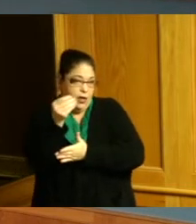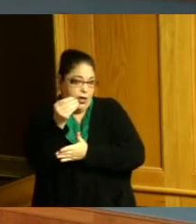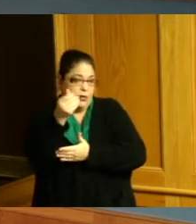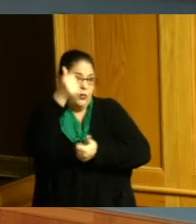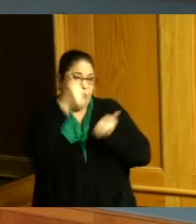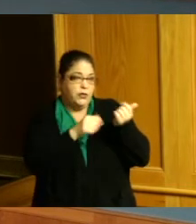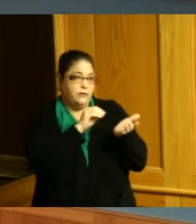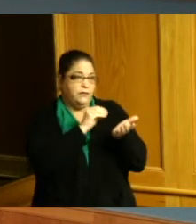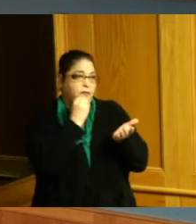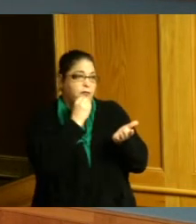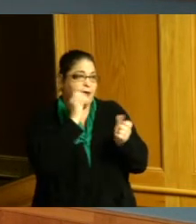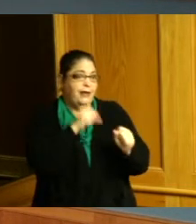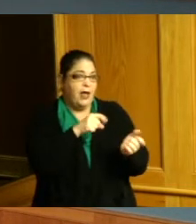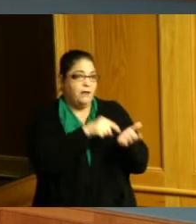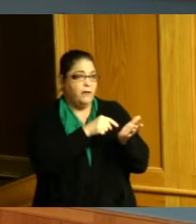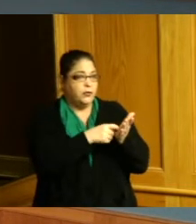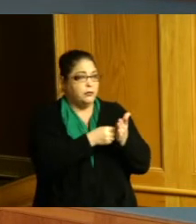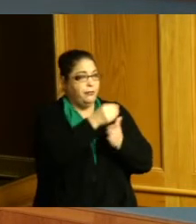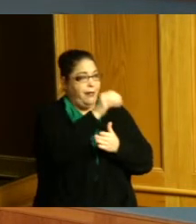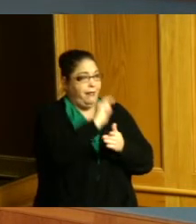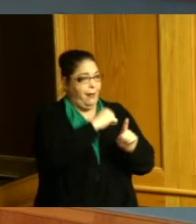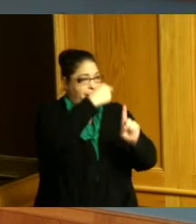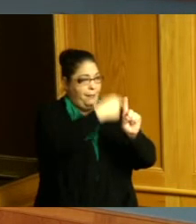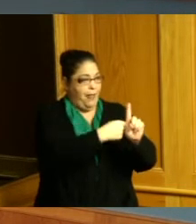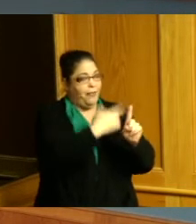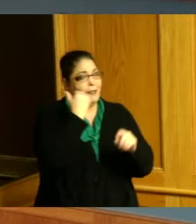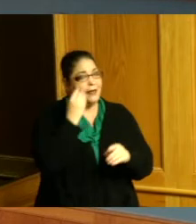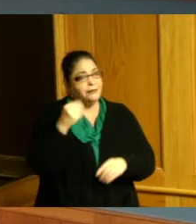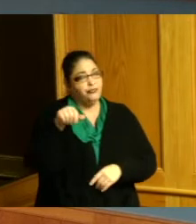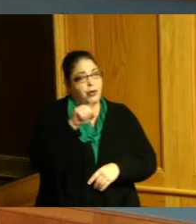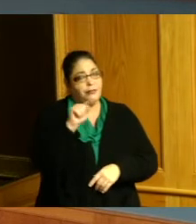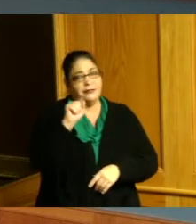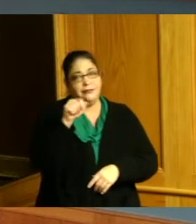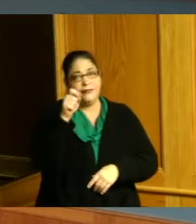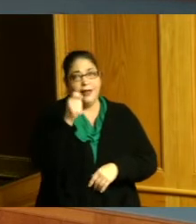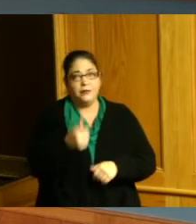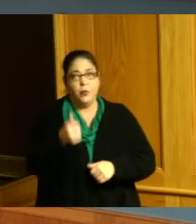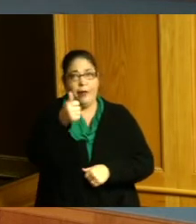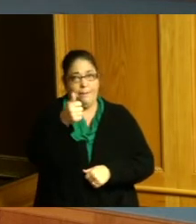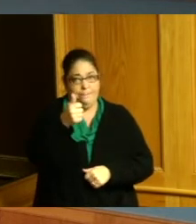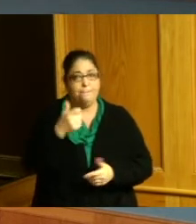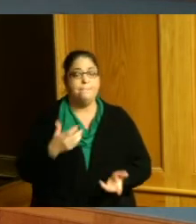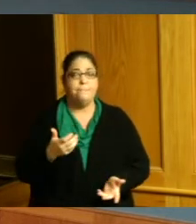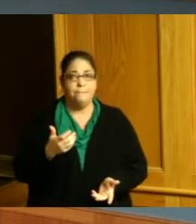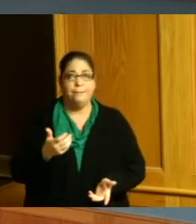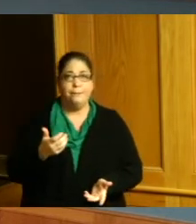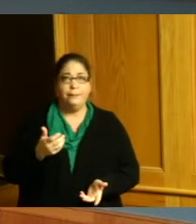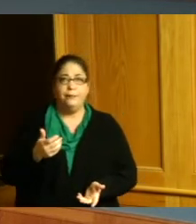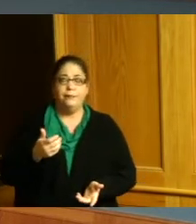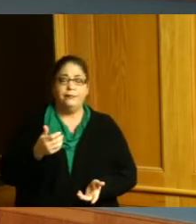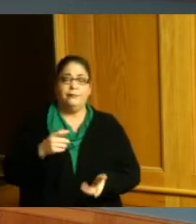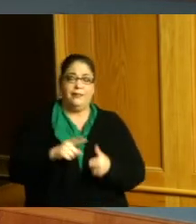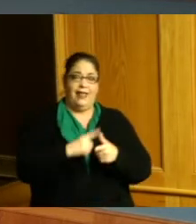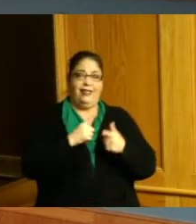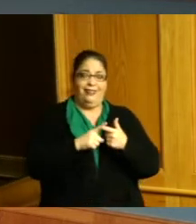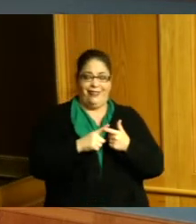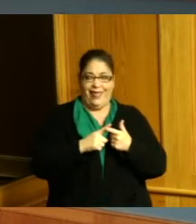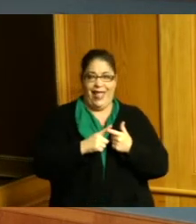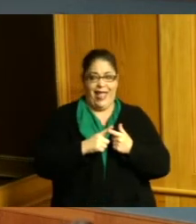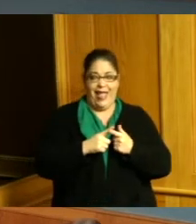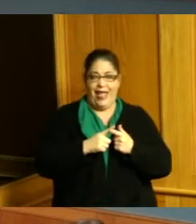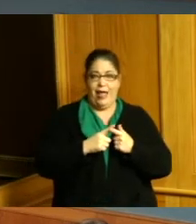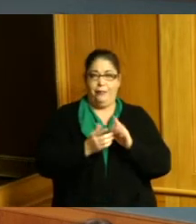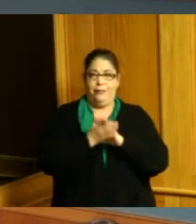can buy that month because her property taxes are going up then it becomes very real very quickly